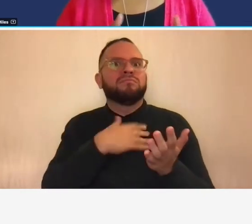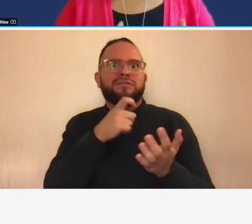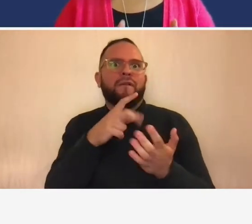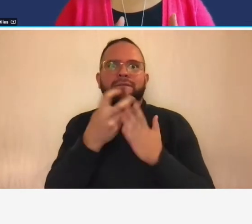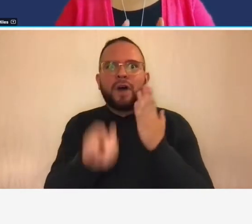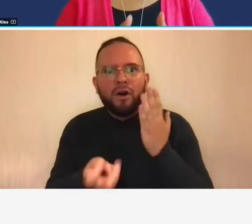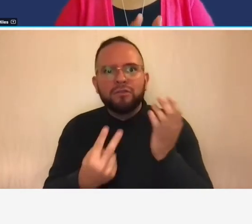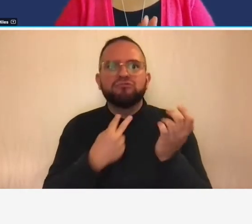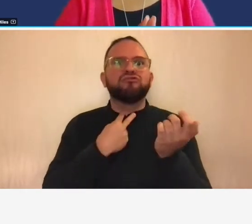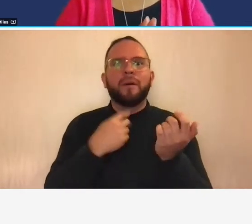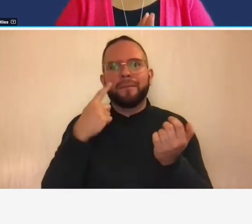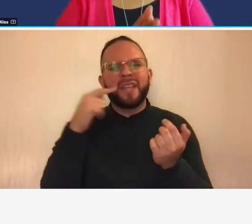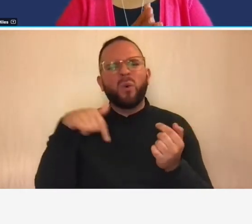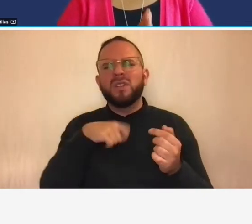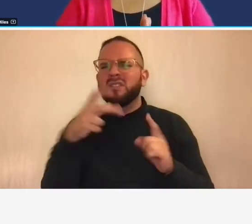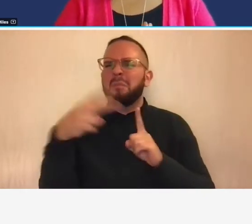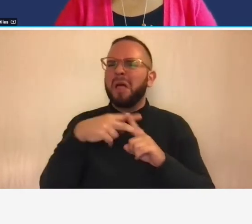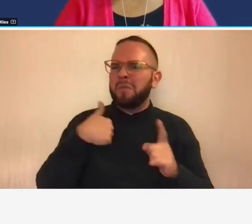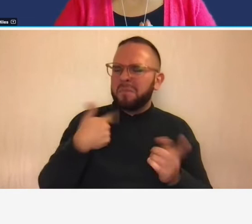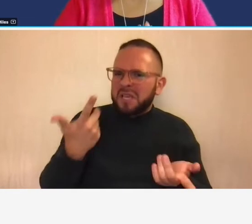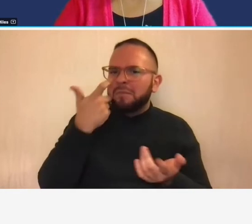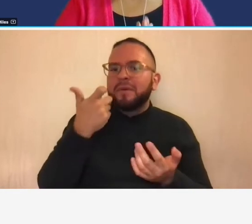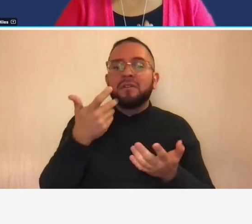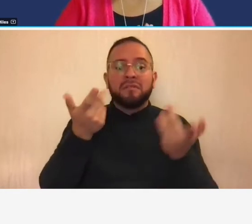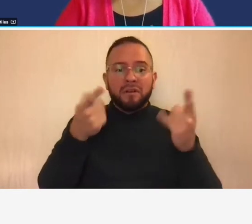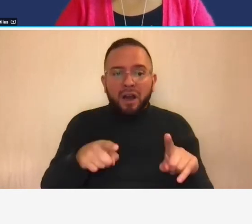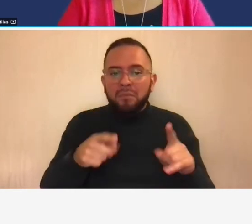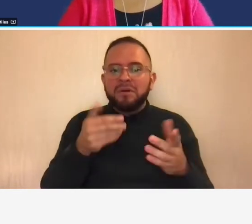is not applicable to you because regardless of the type of contract that you have whether you